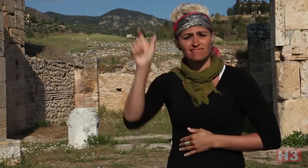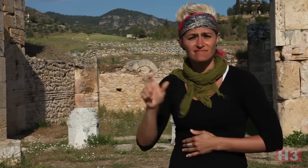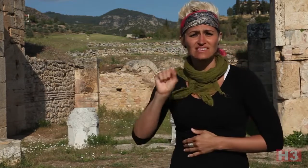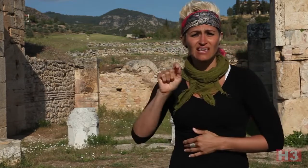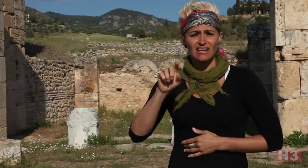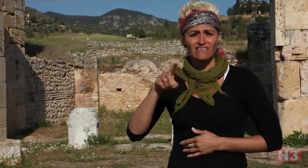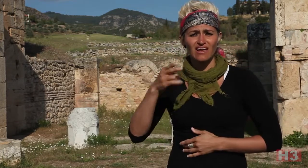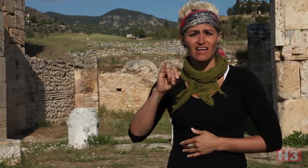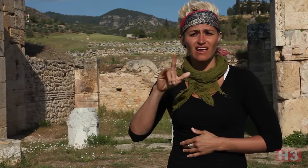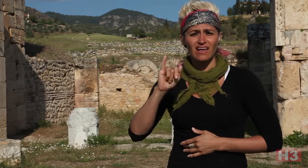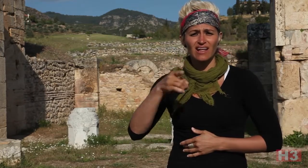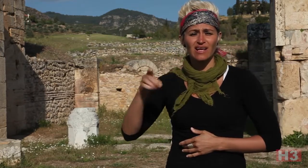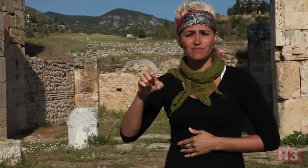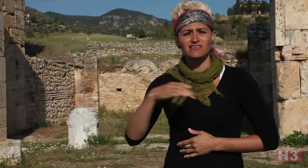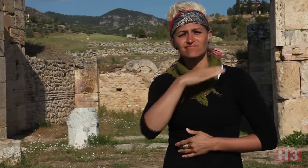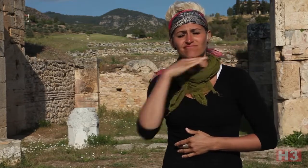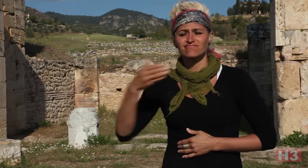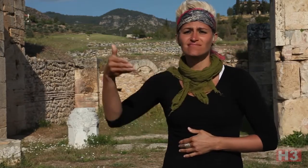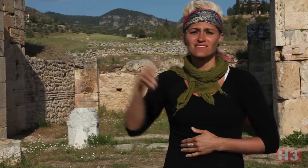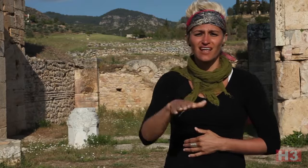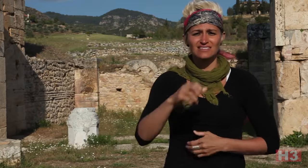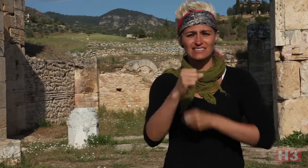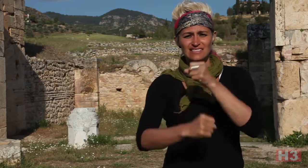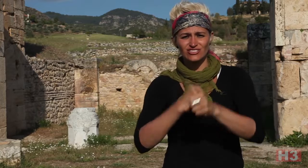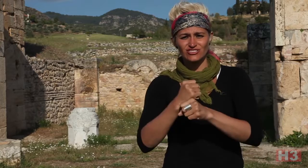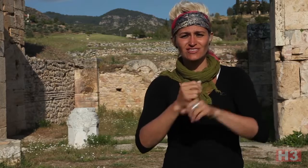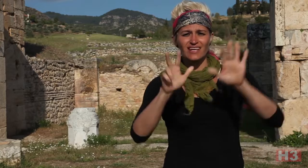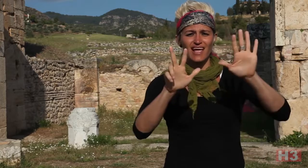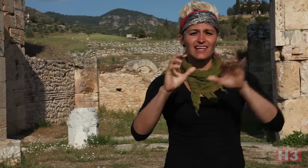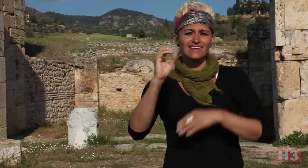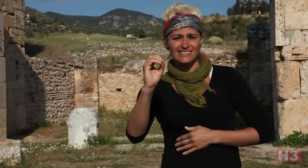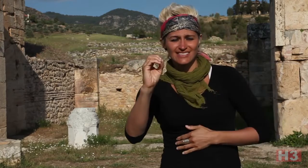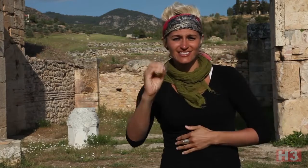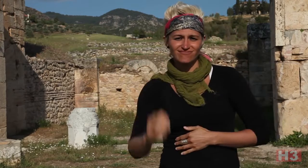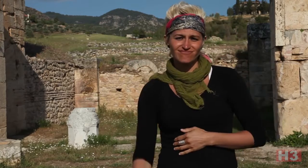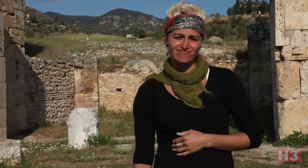Philippe died in the year 80 BC.